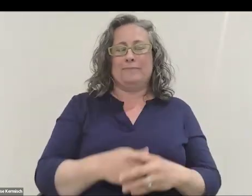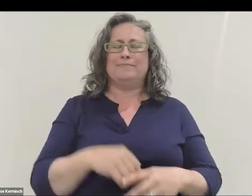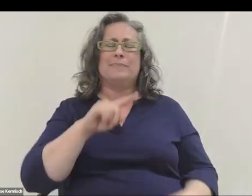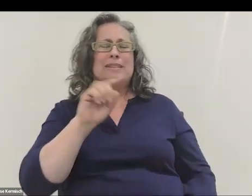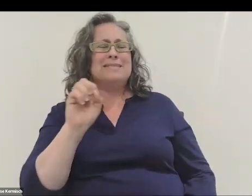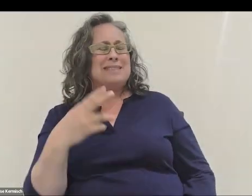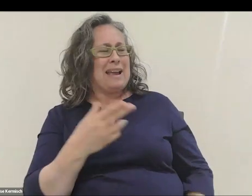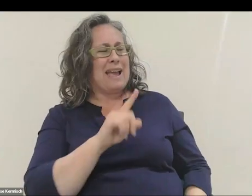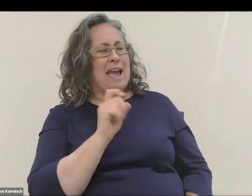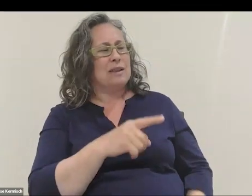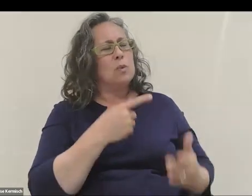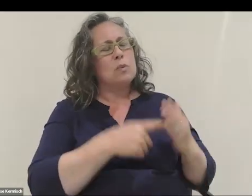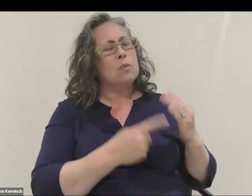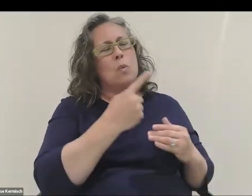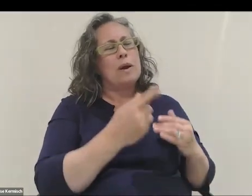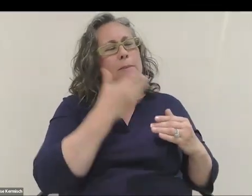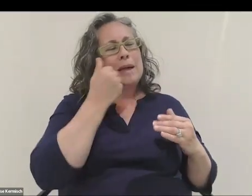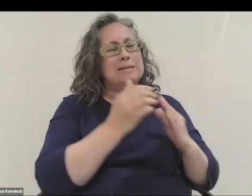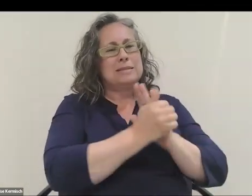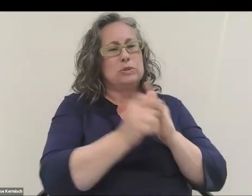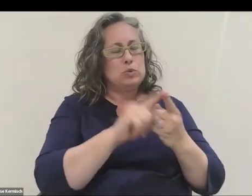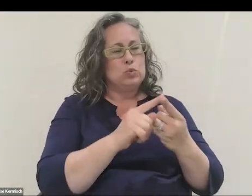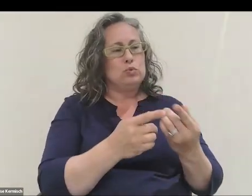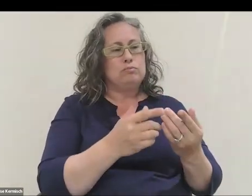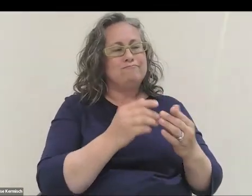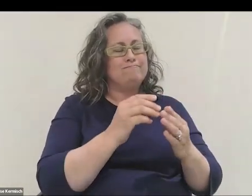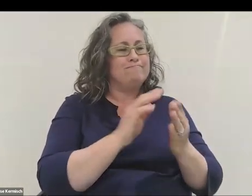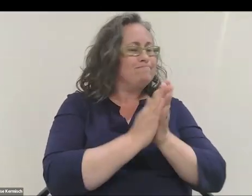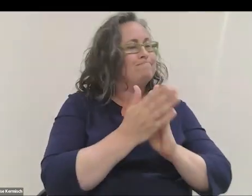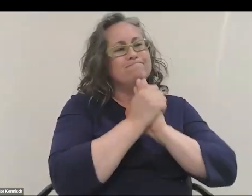Zach asks, what is one of the best skills to master in order to be prepared to go to space?